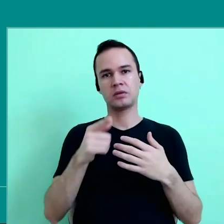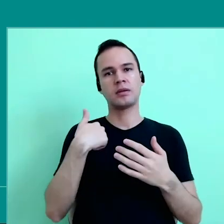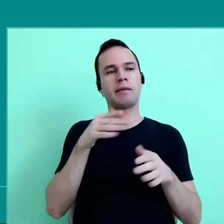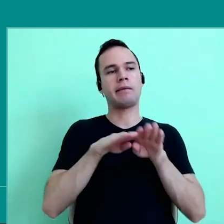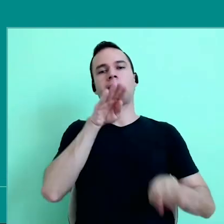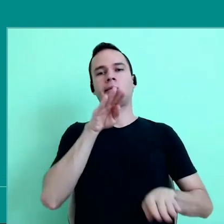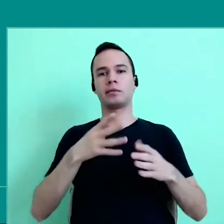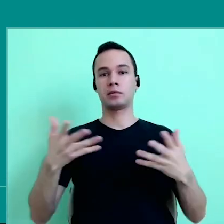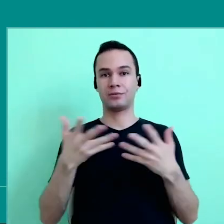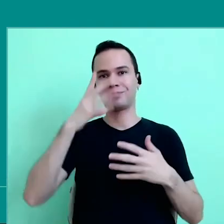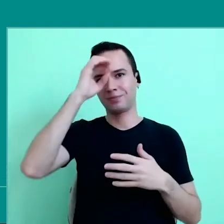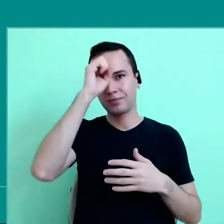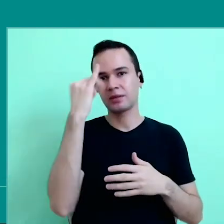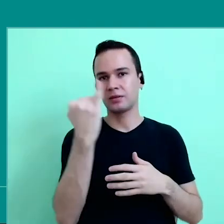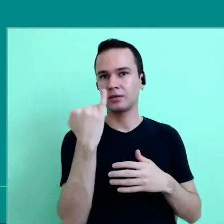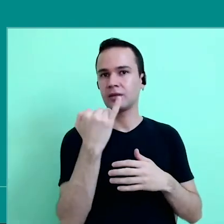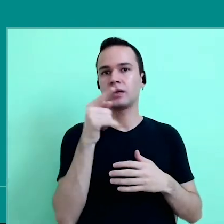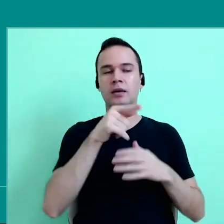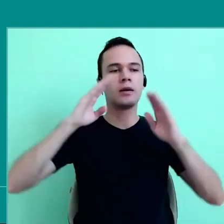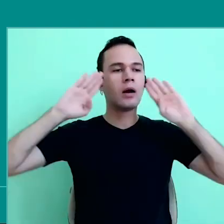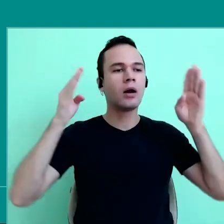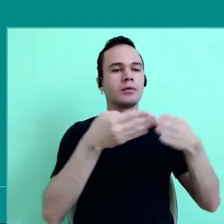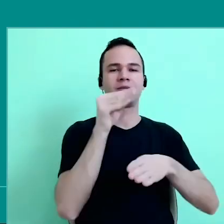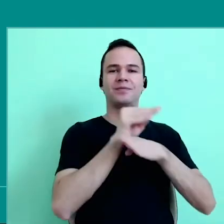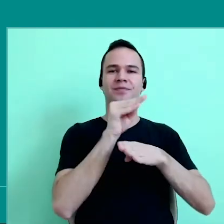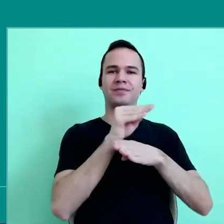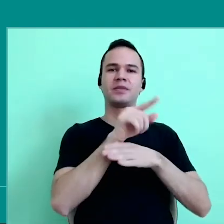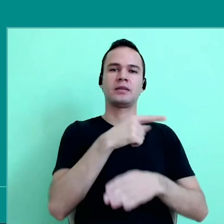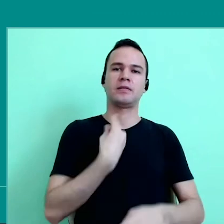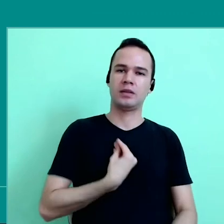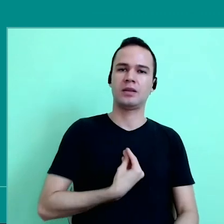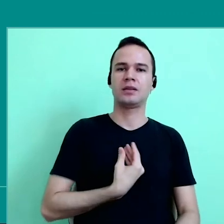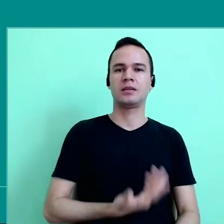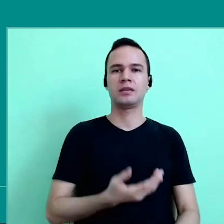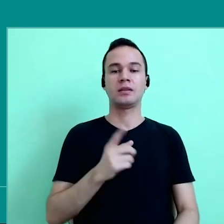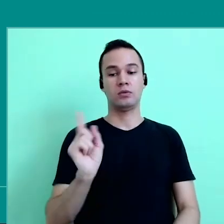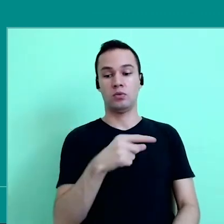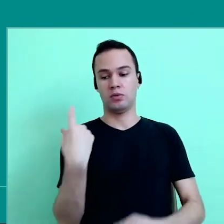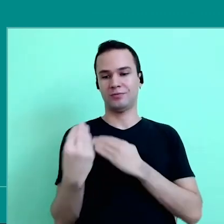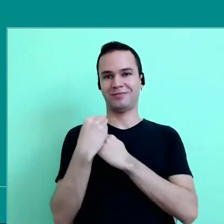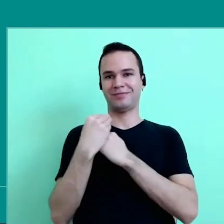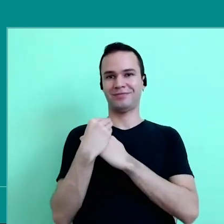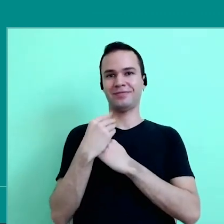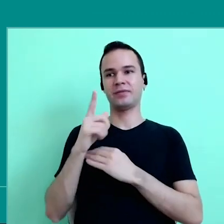I think we are learning the importance of putting in the center the care of life, of ourselves, and of others.